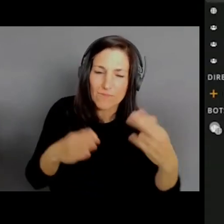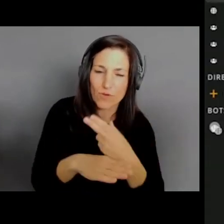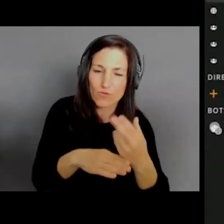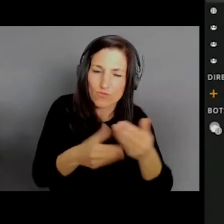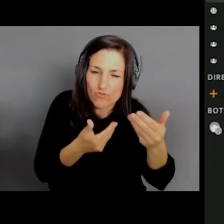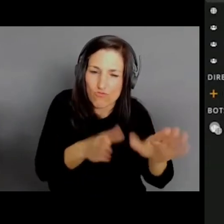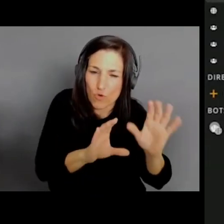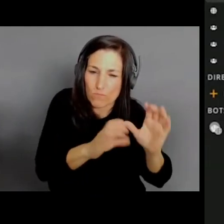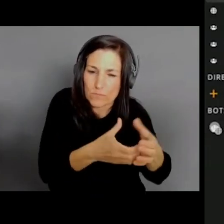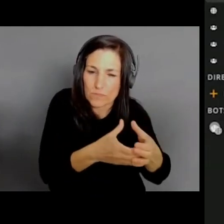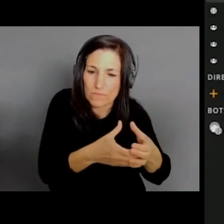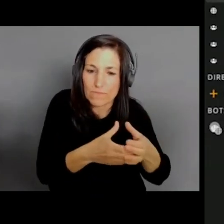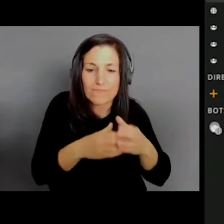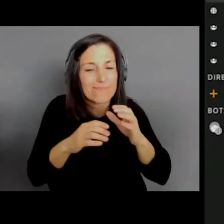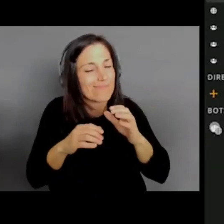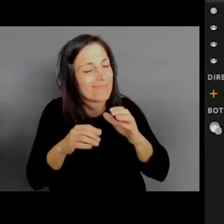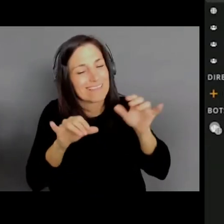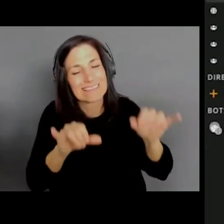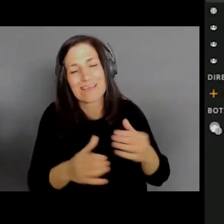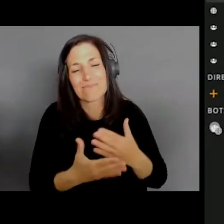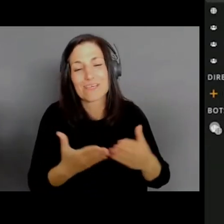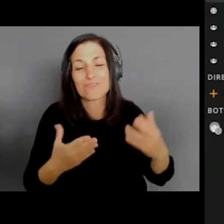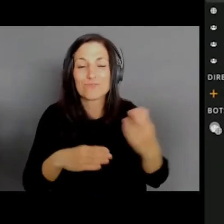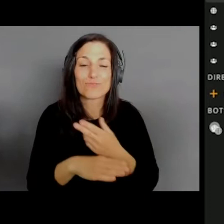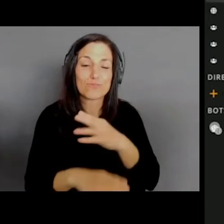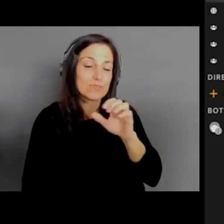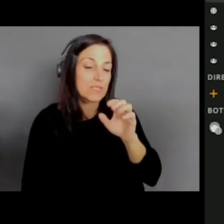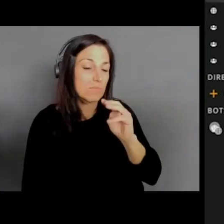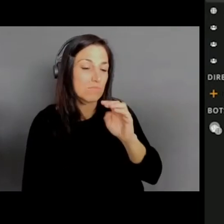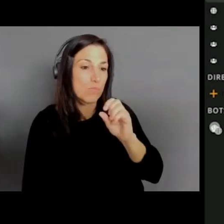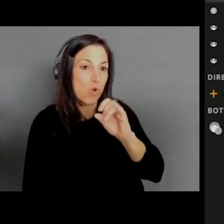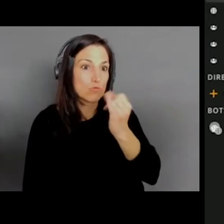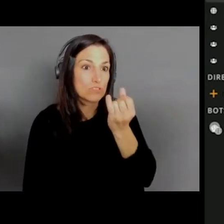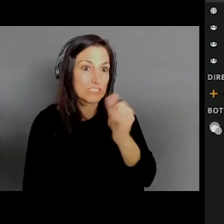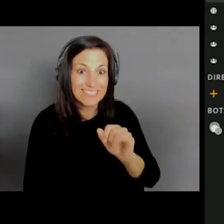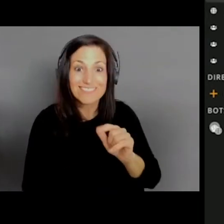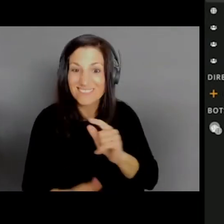And it's funny, one of our most sensitive customers,